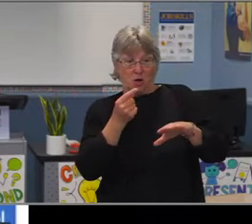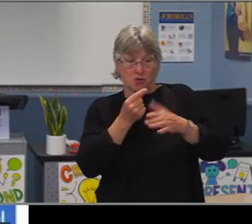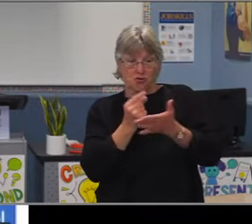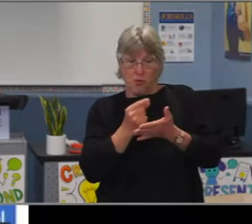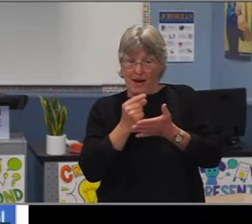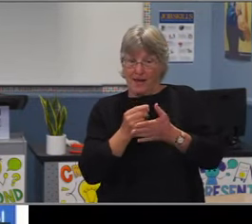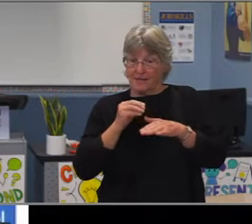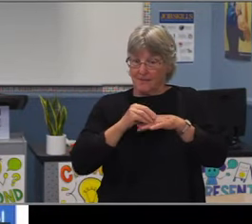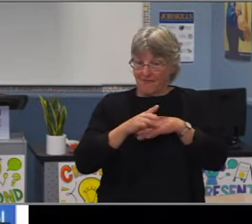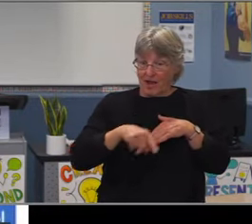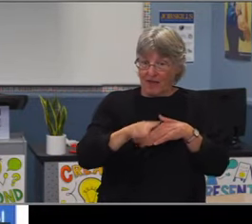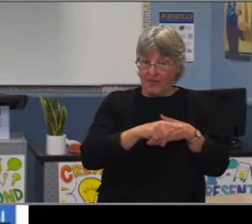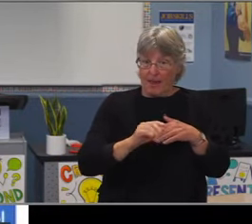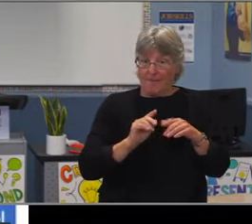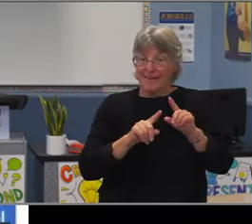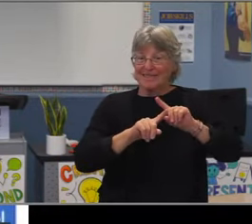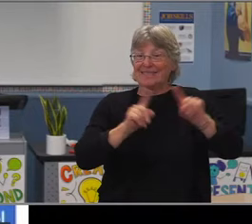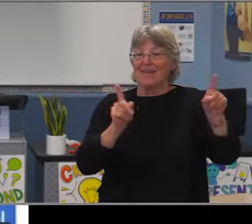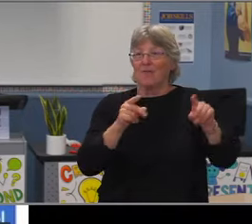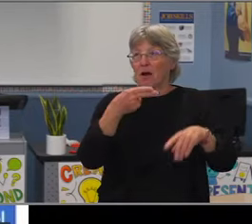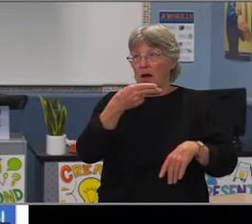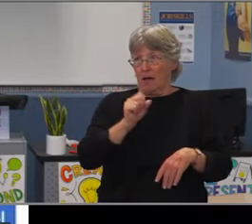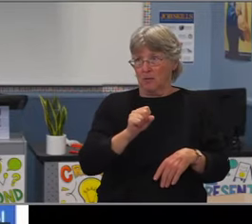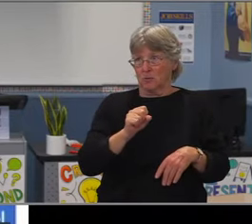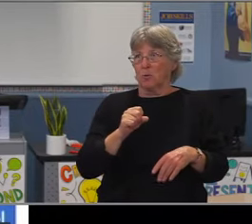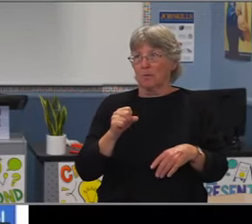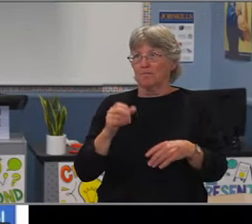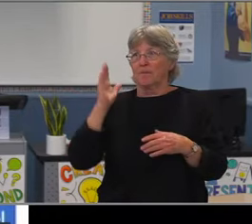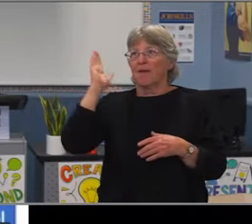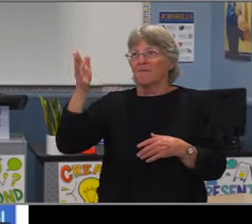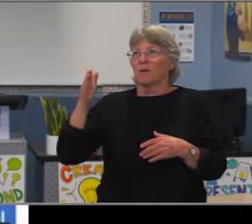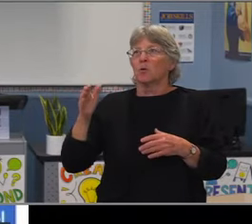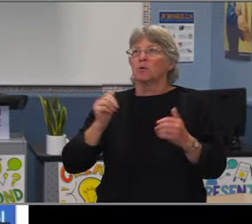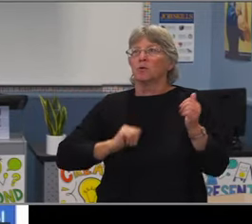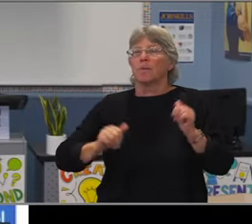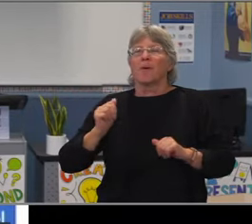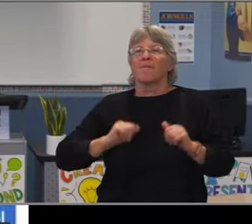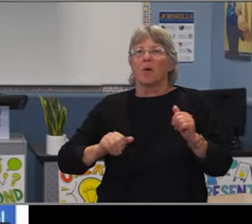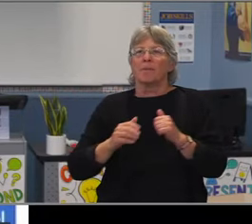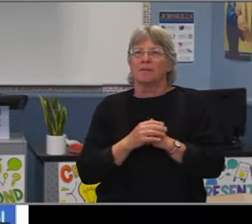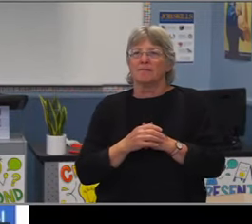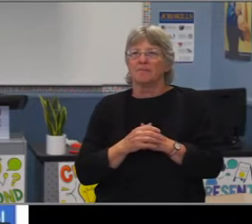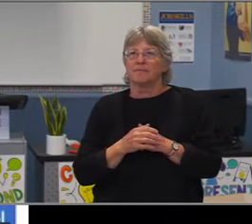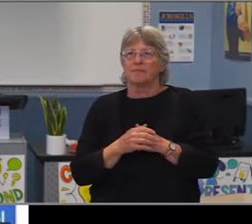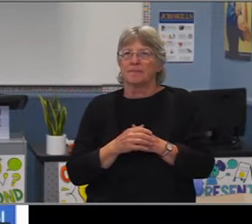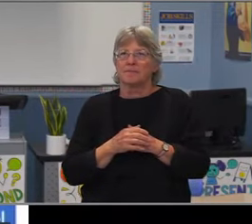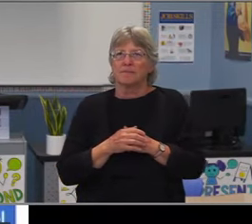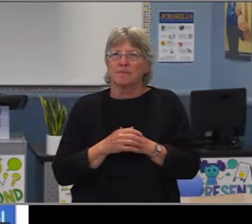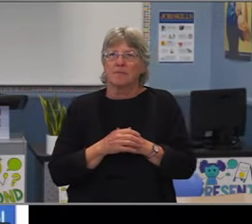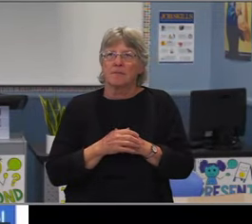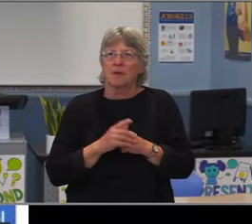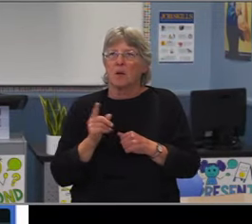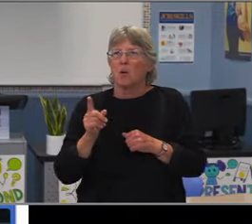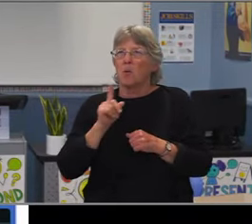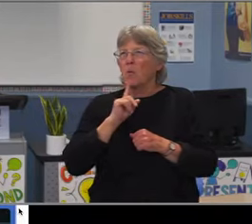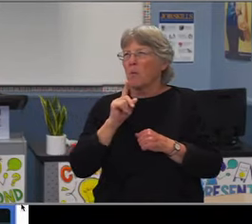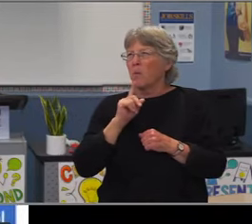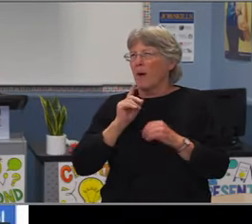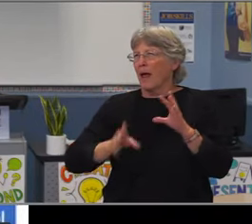to apply that knowledge in these different contexts. Ms. Kerr you have a question or comment?